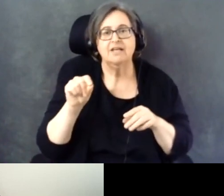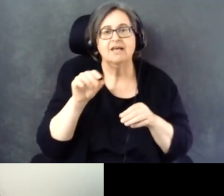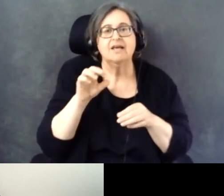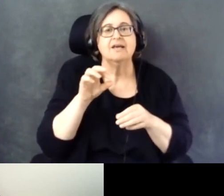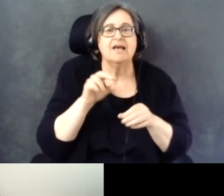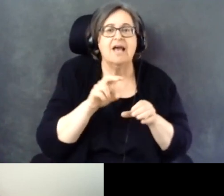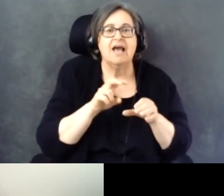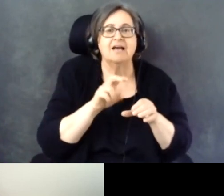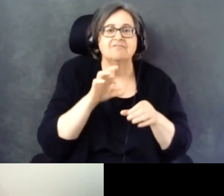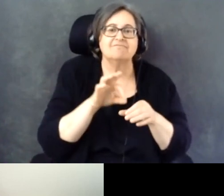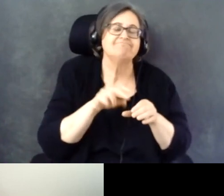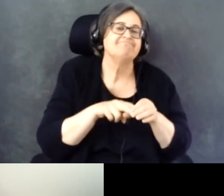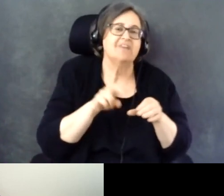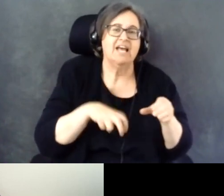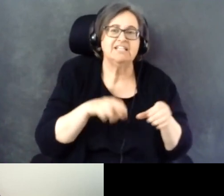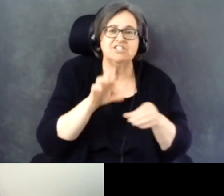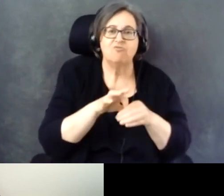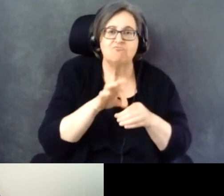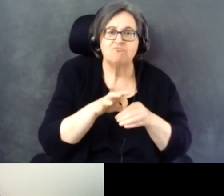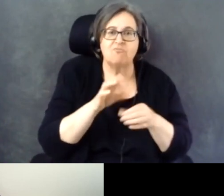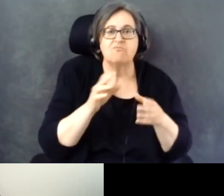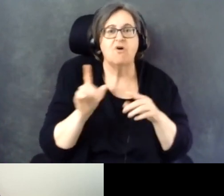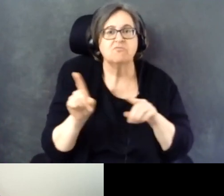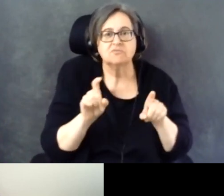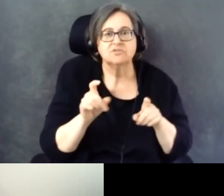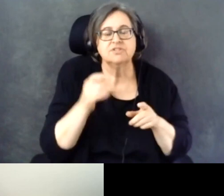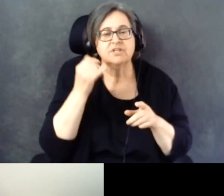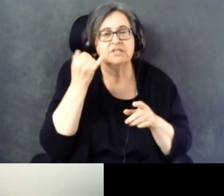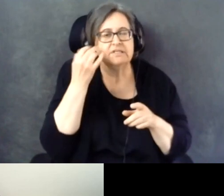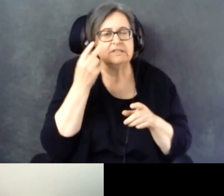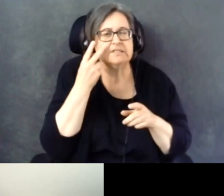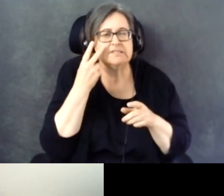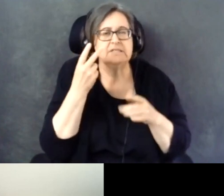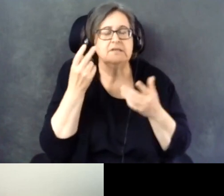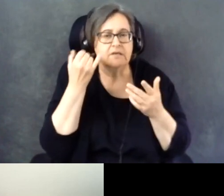data accurately reflected the geographic make up.